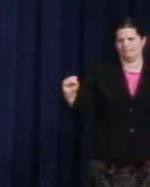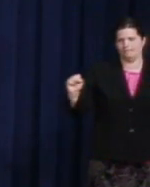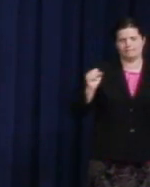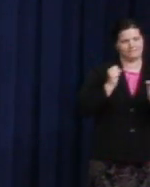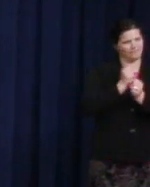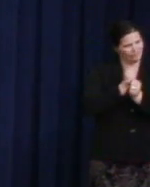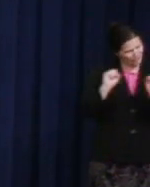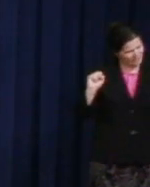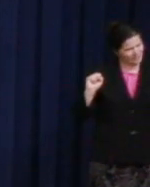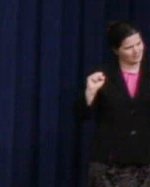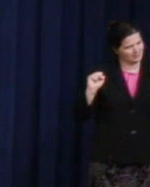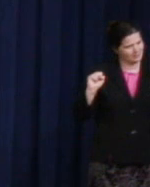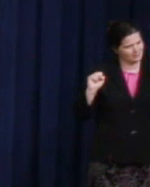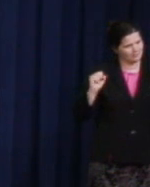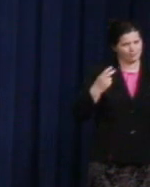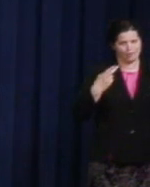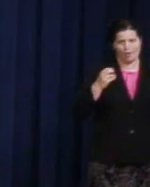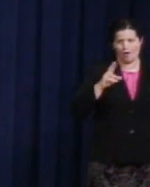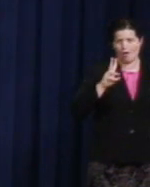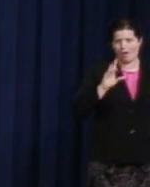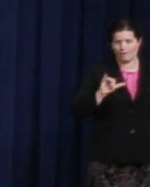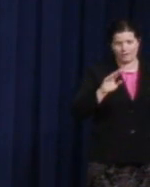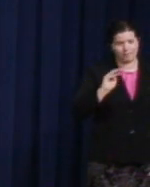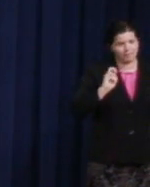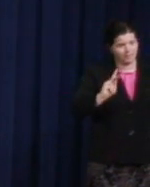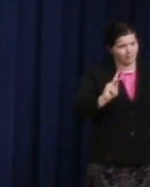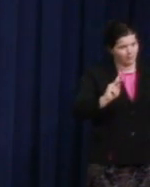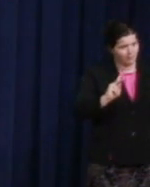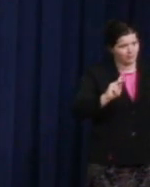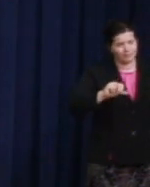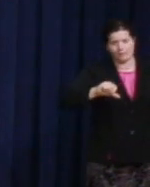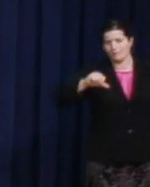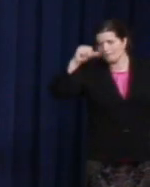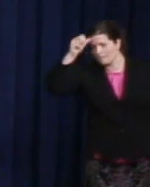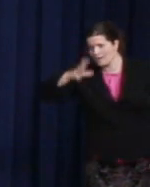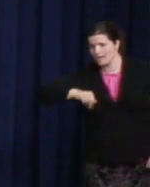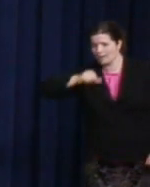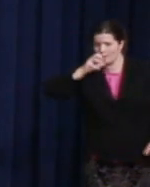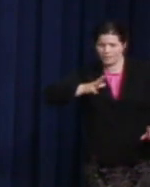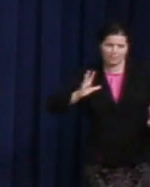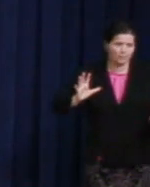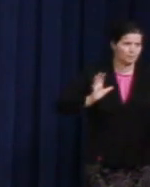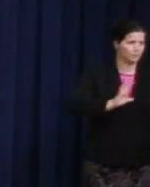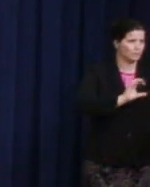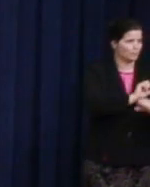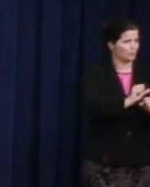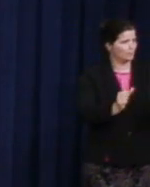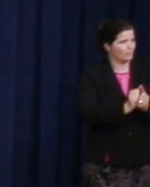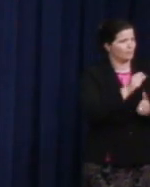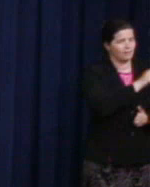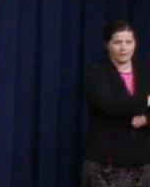Harvey Milk, and the men and women who followed him, struggled to break down the barriers based